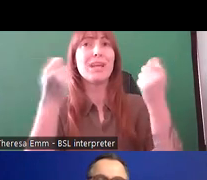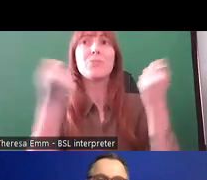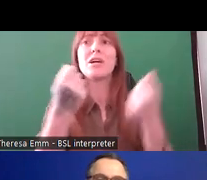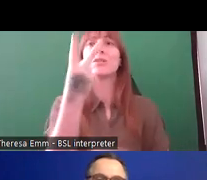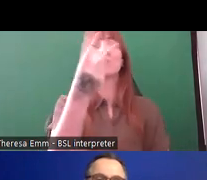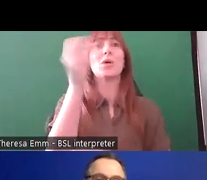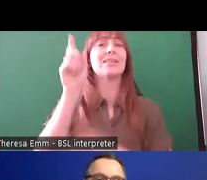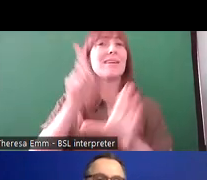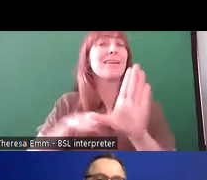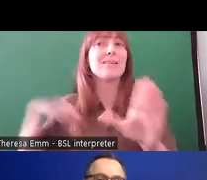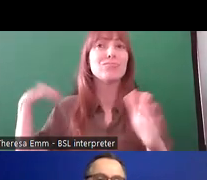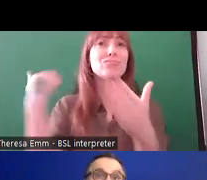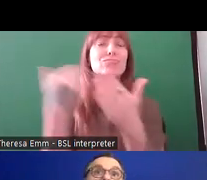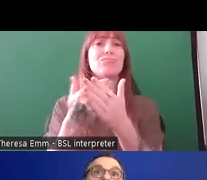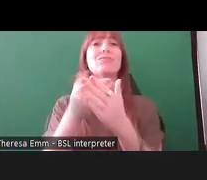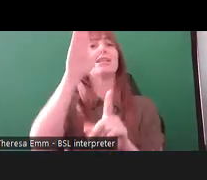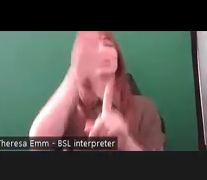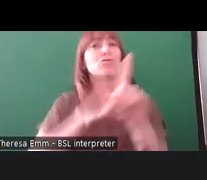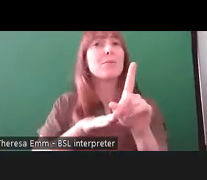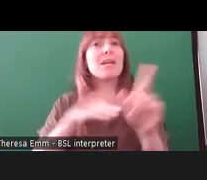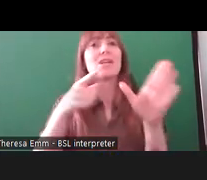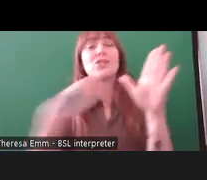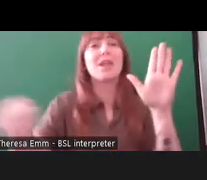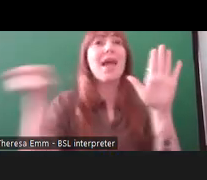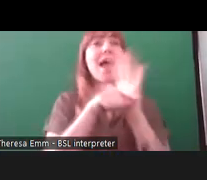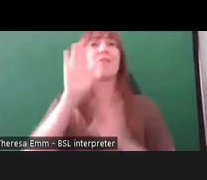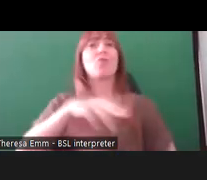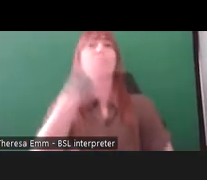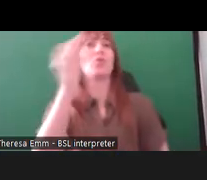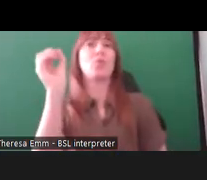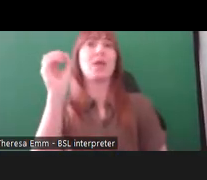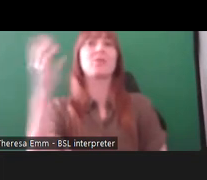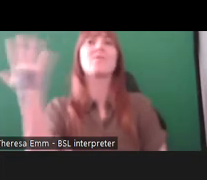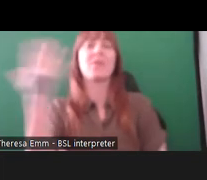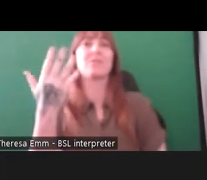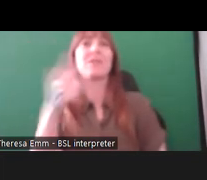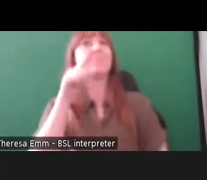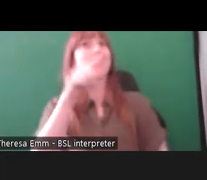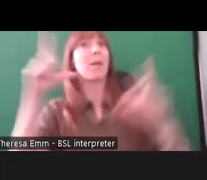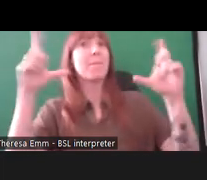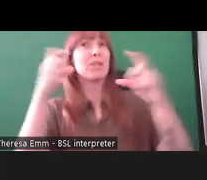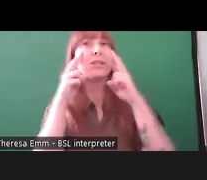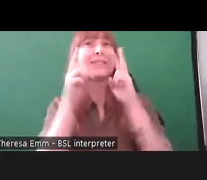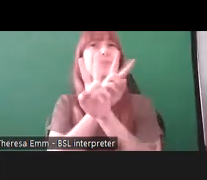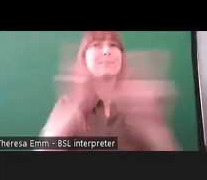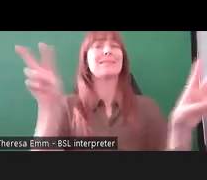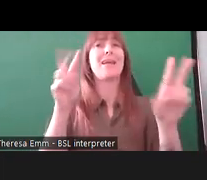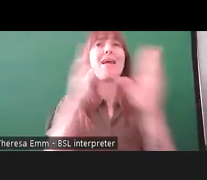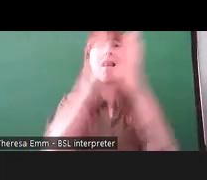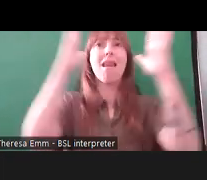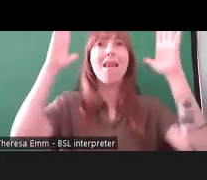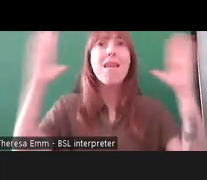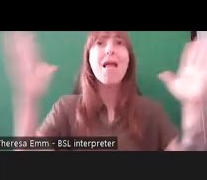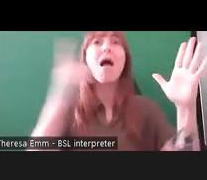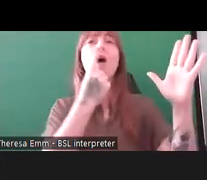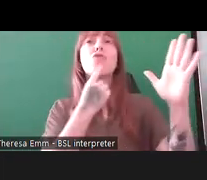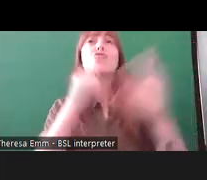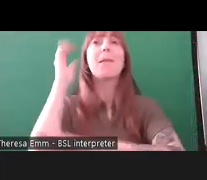Discrimination Act in 2015. In this picture you can see there's a large red banner with